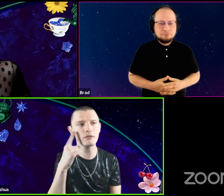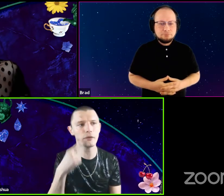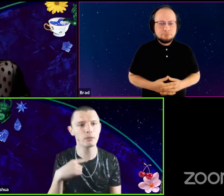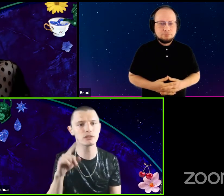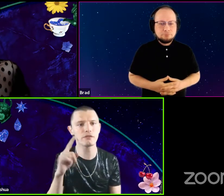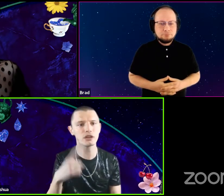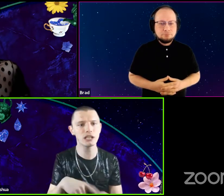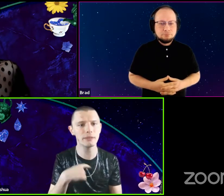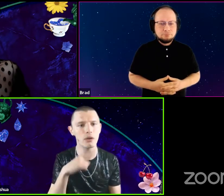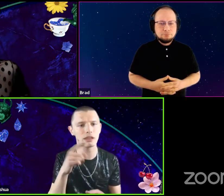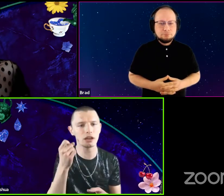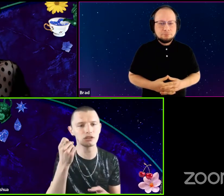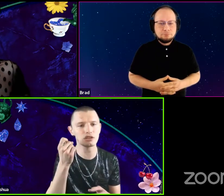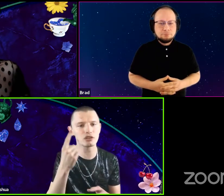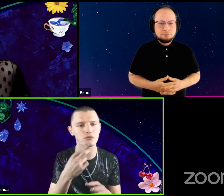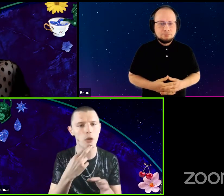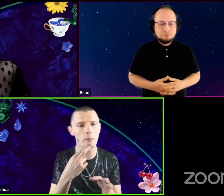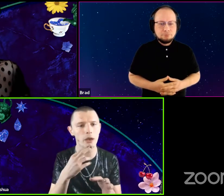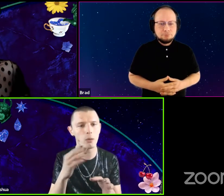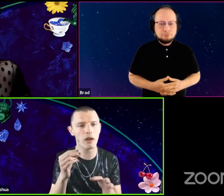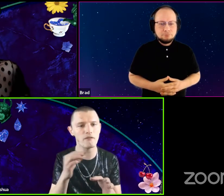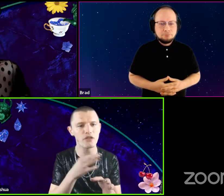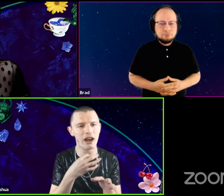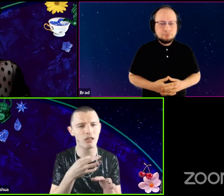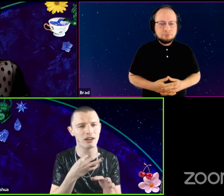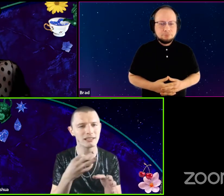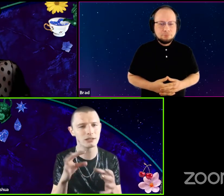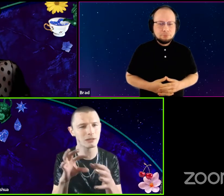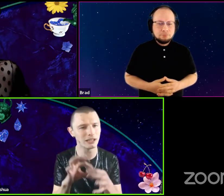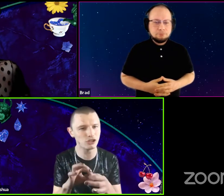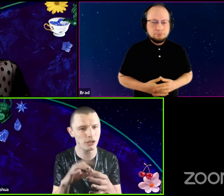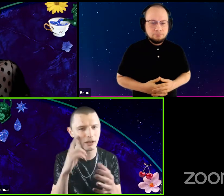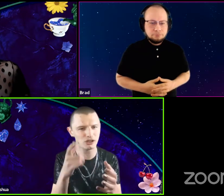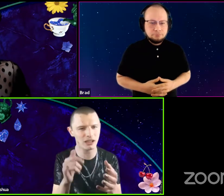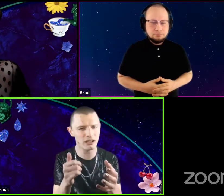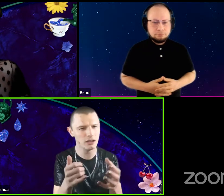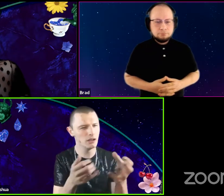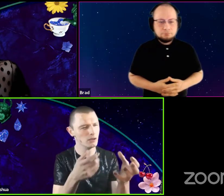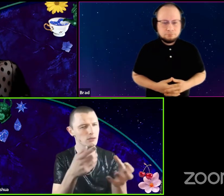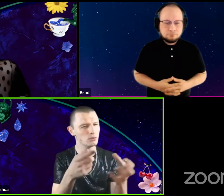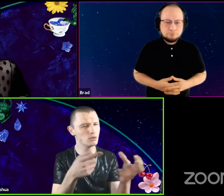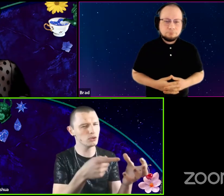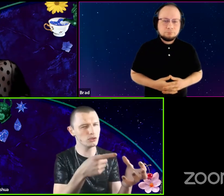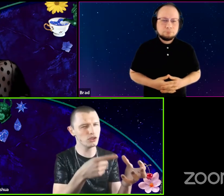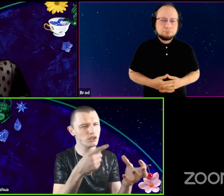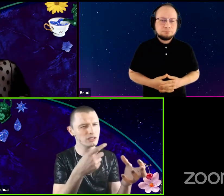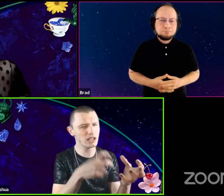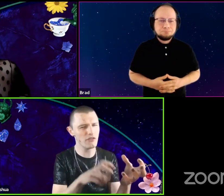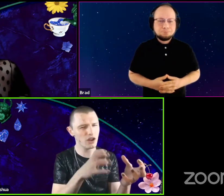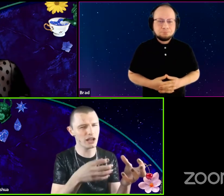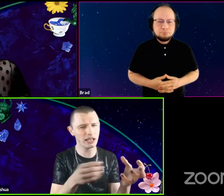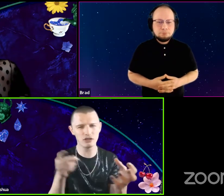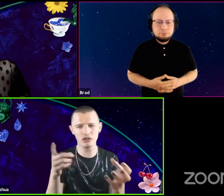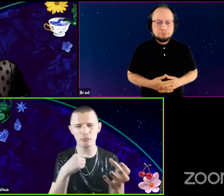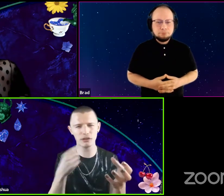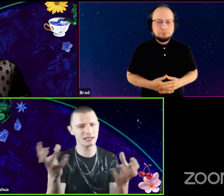it was the first time that I really understood Romeo and Friar Lawrence's relationship. Cause you're like, you're, you're a tough cookie and you're a priest.